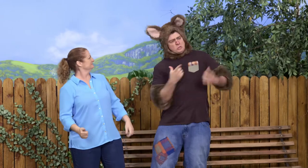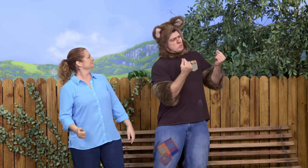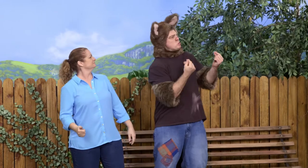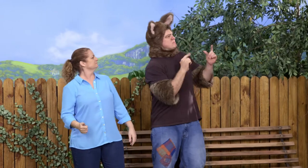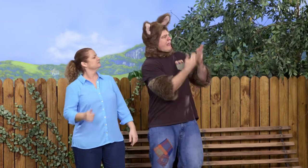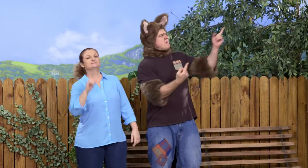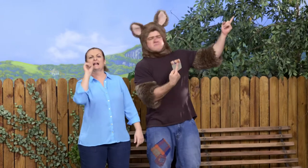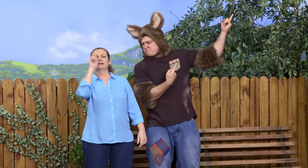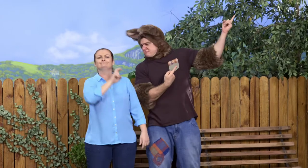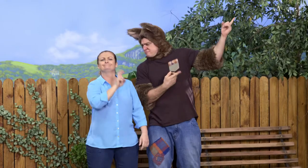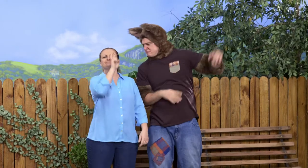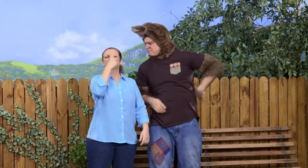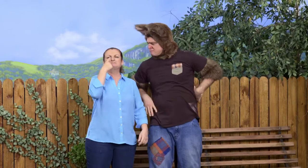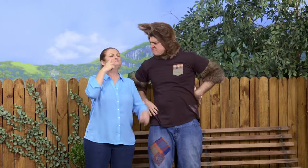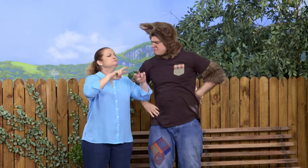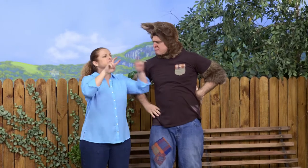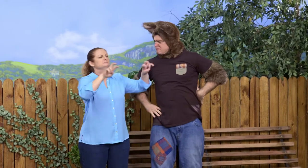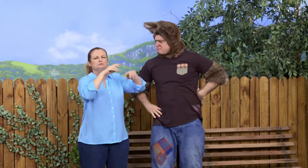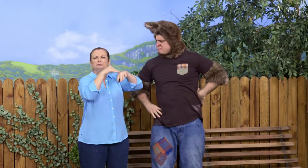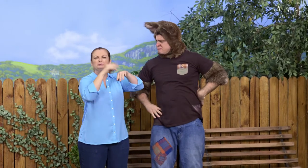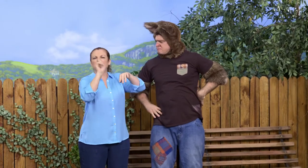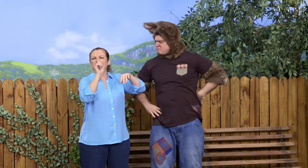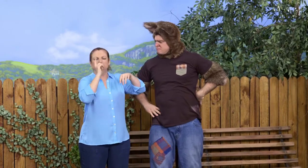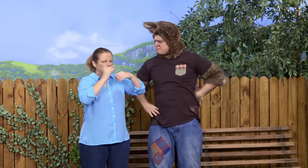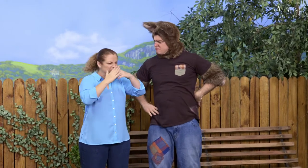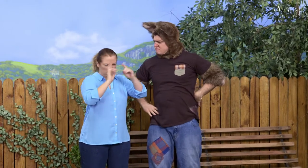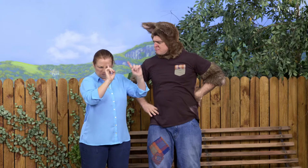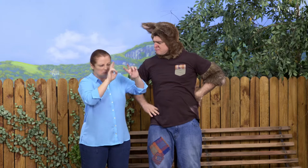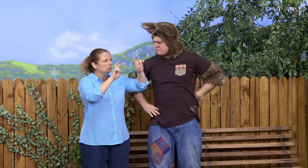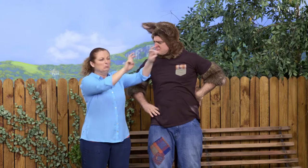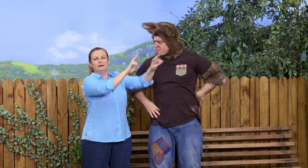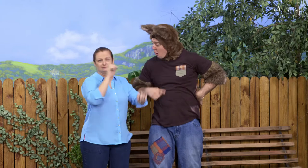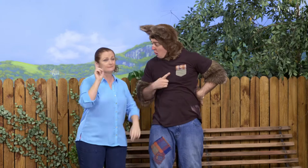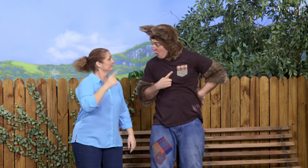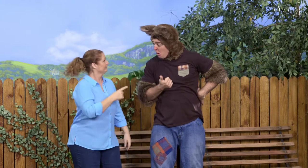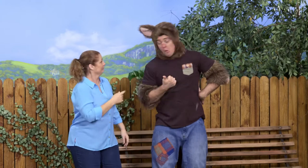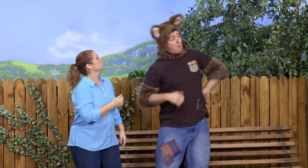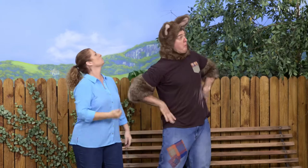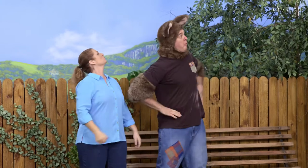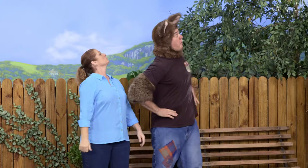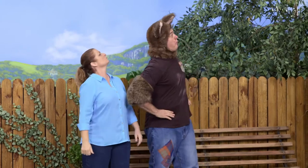Sally, what's he doing now? Well, he's going up there to investigate the problem. He's going to try and fix it. Oh, that's great.